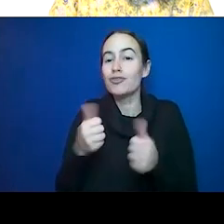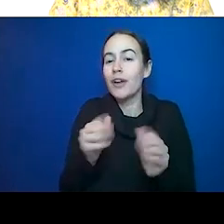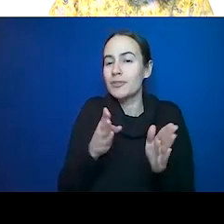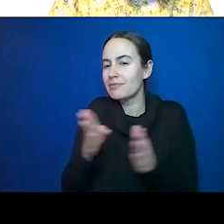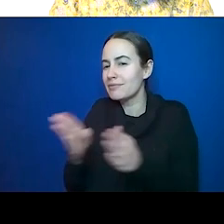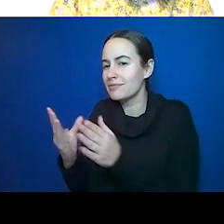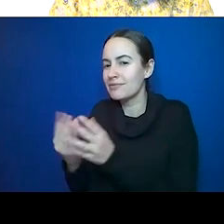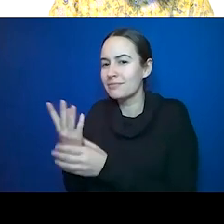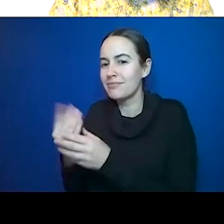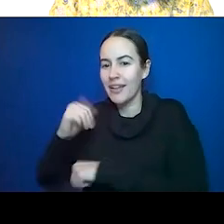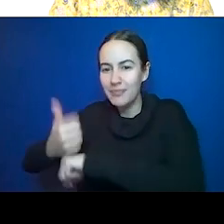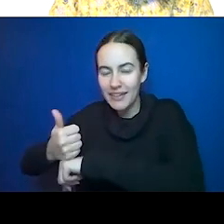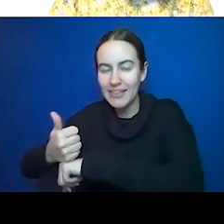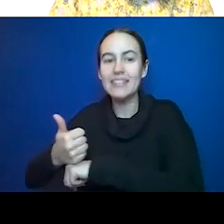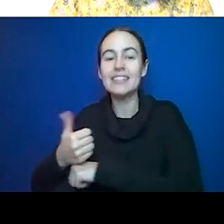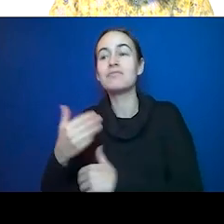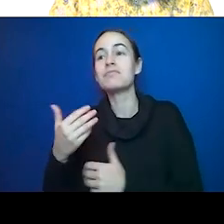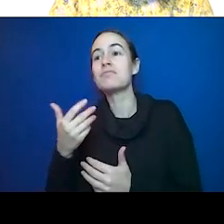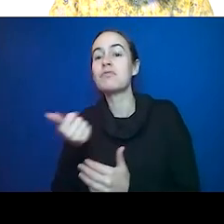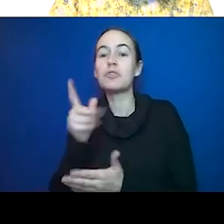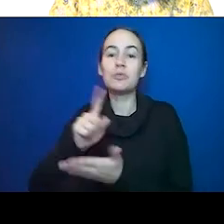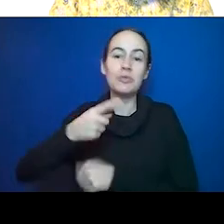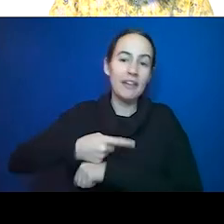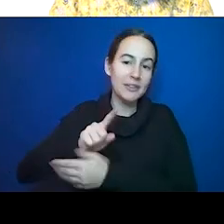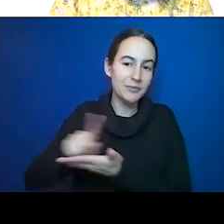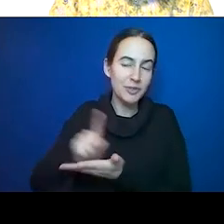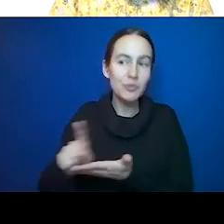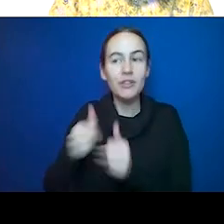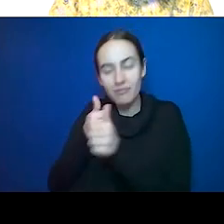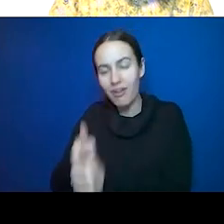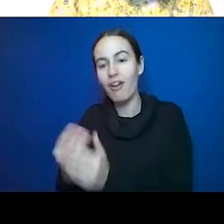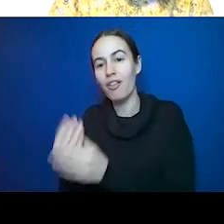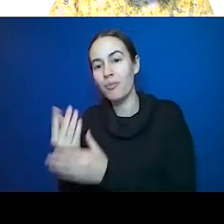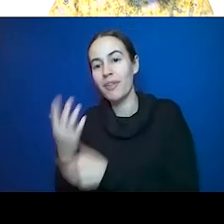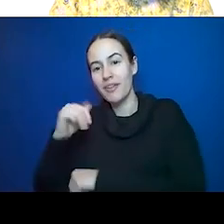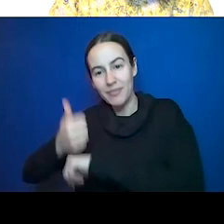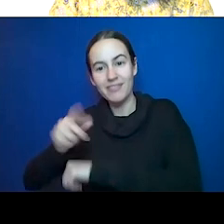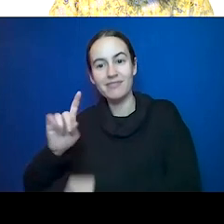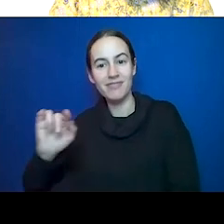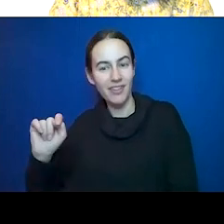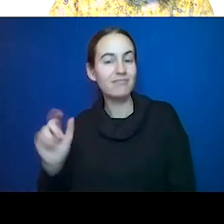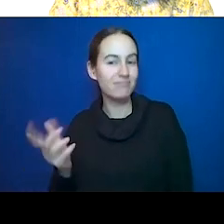of days a week. Decreases stress. That's a great one for